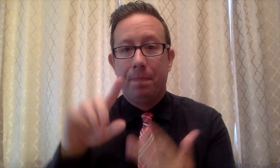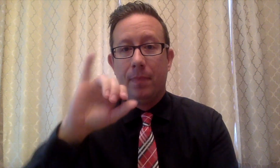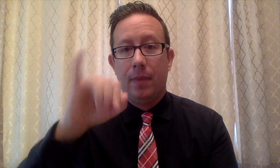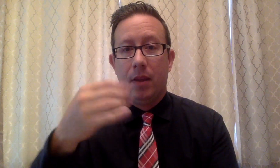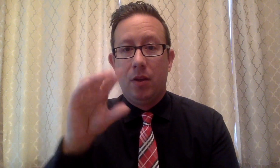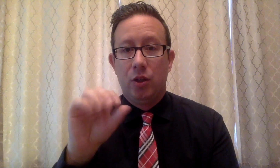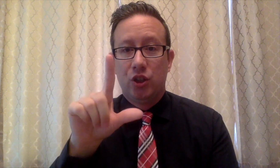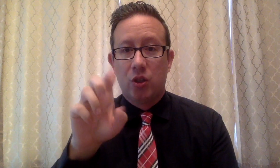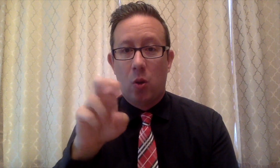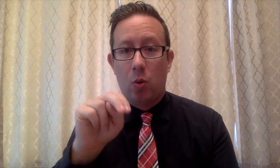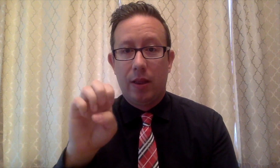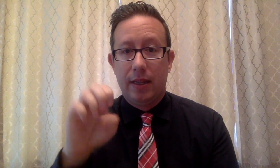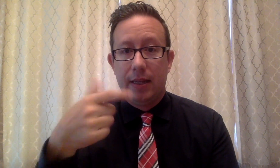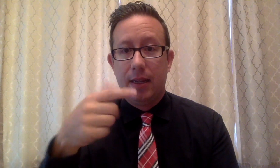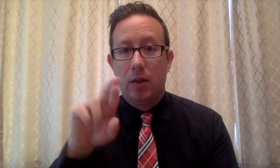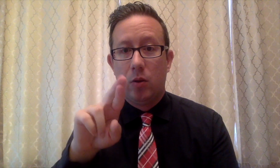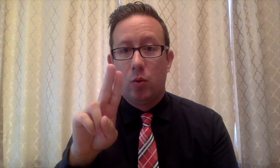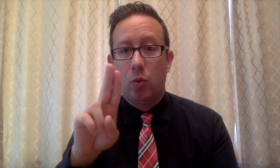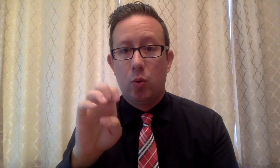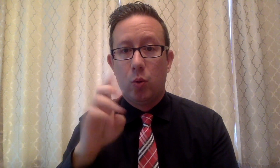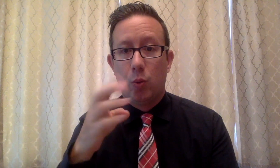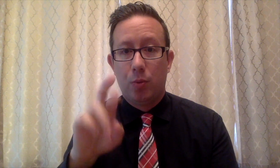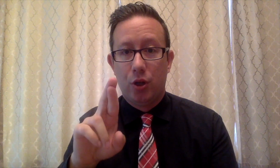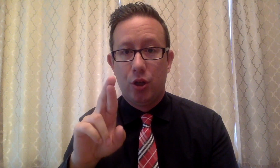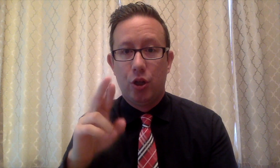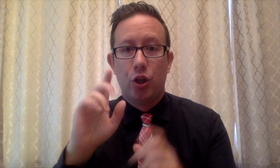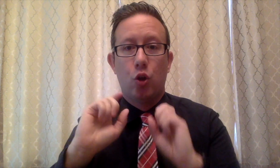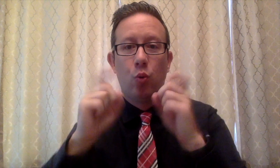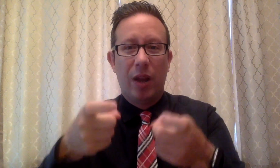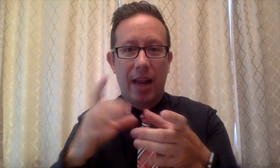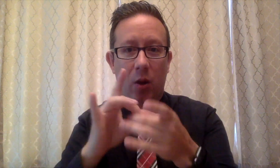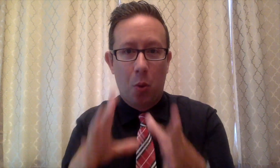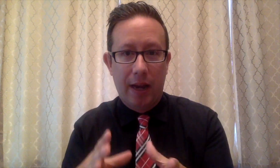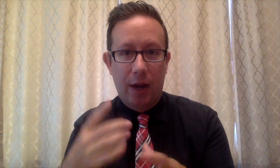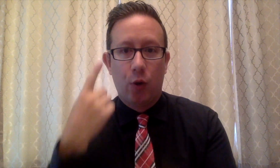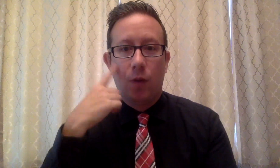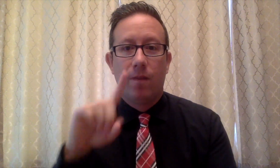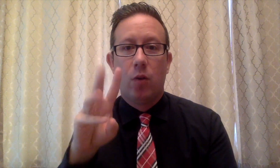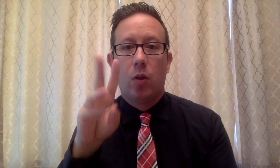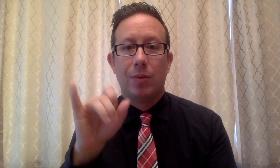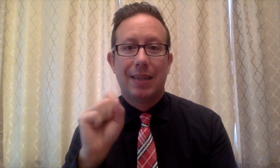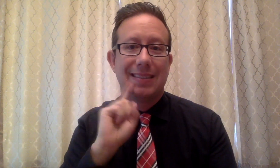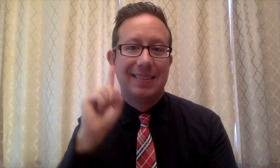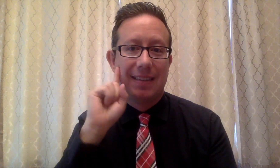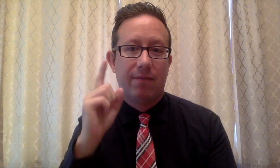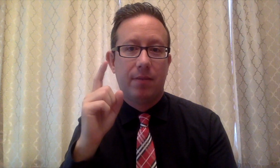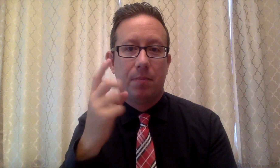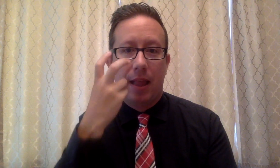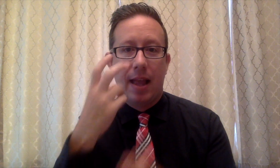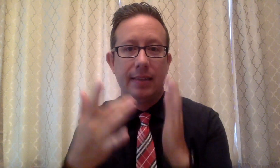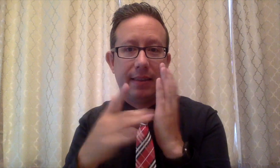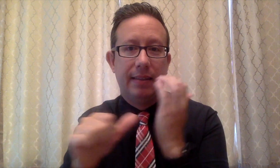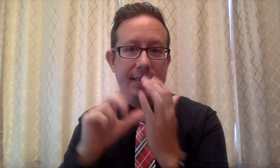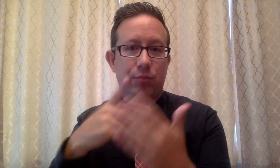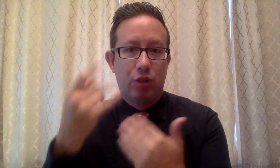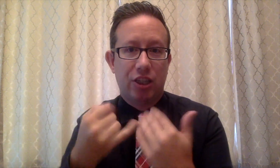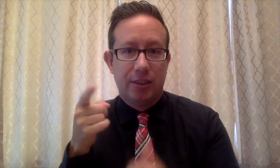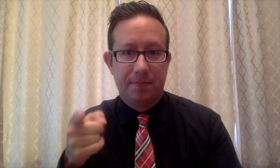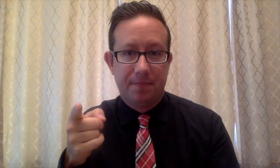and Jolene Gruber, Grant Coordinator for the Wisconsin Deafblind Technical Assistance Project.